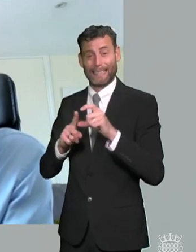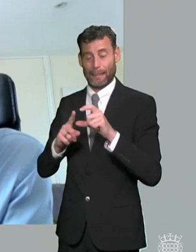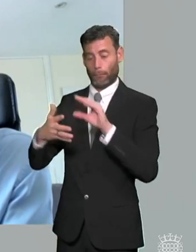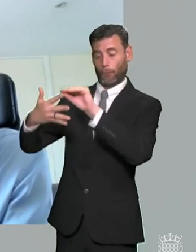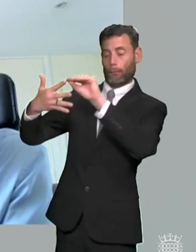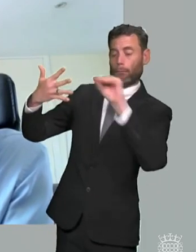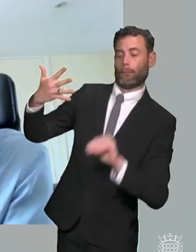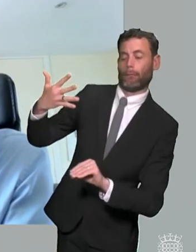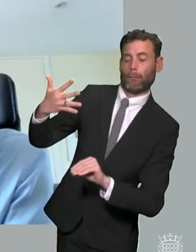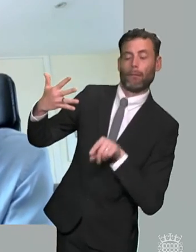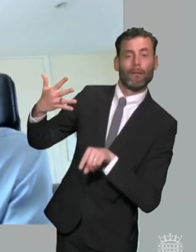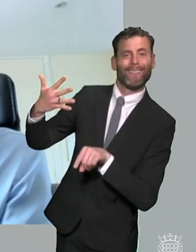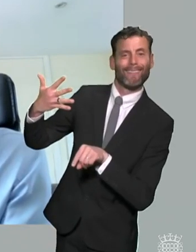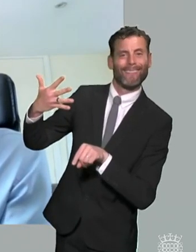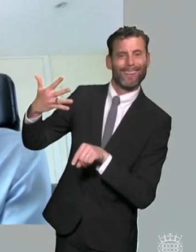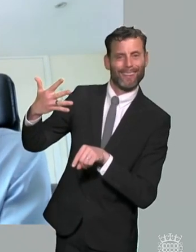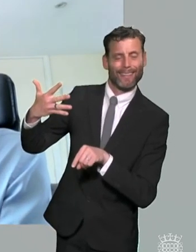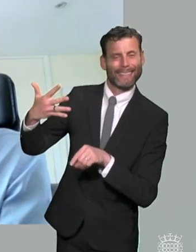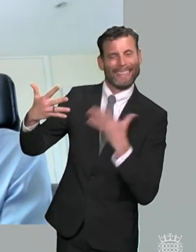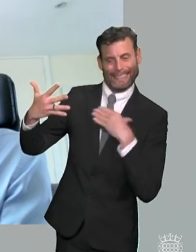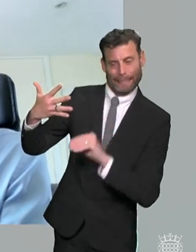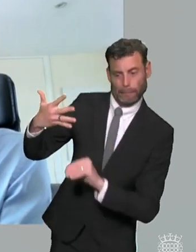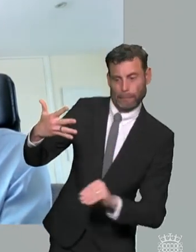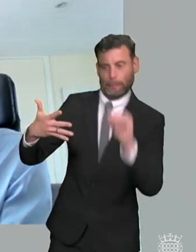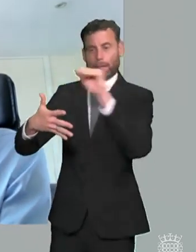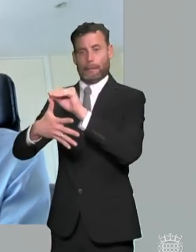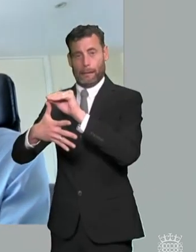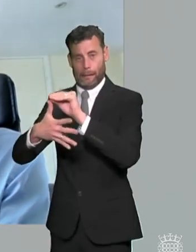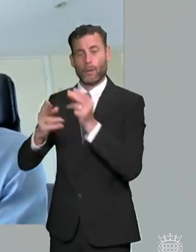really doesn't feature that heavily and if we look at those sort of areas of attainment